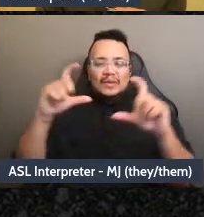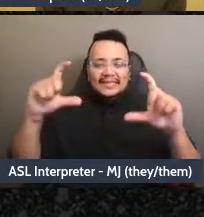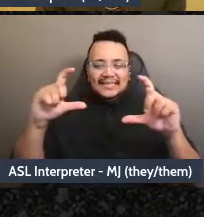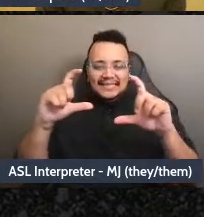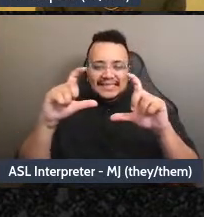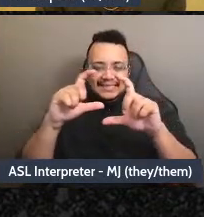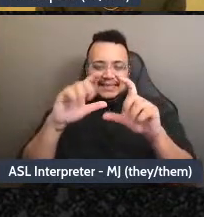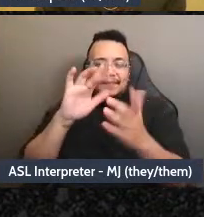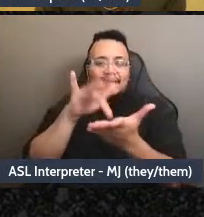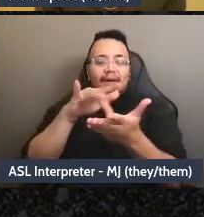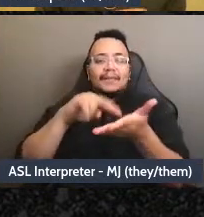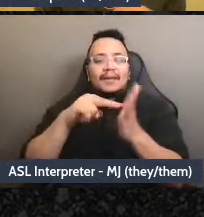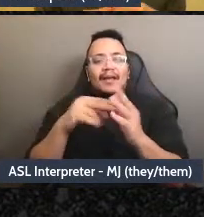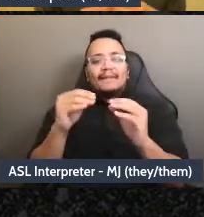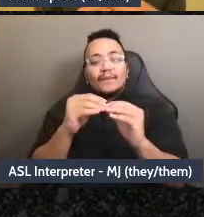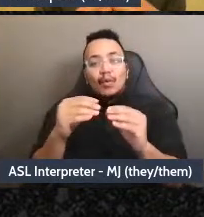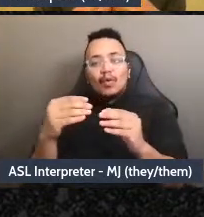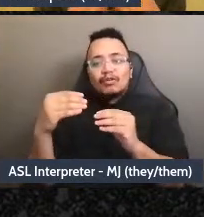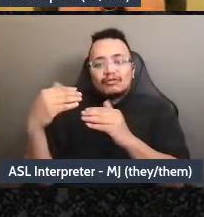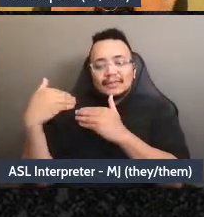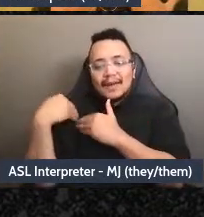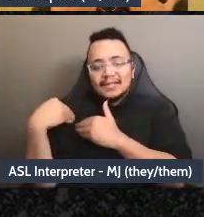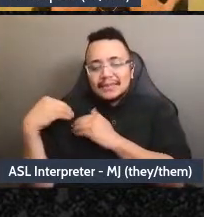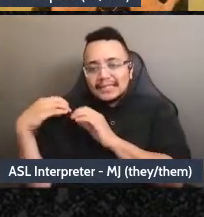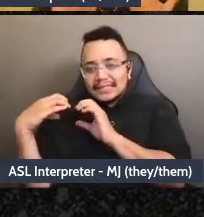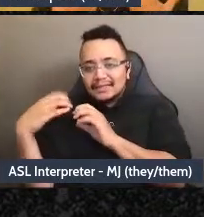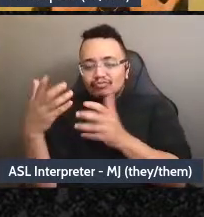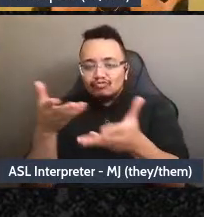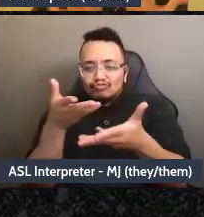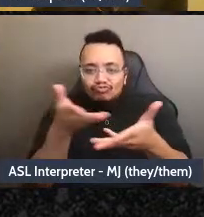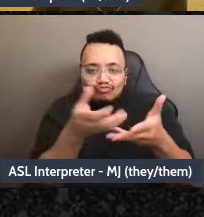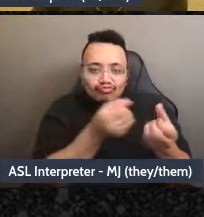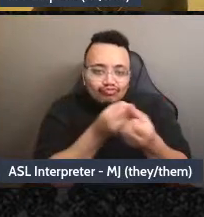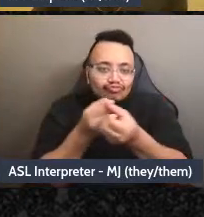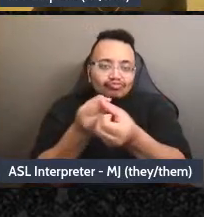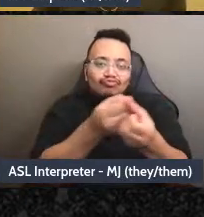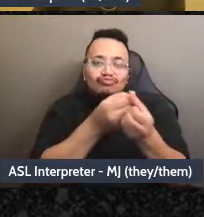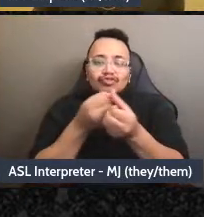responsibility in the group. More and more responsibility to support others and bring other